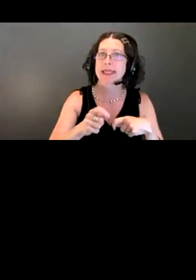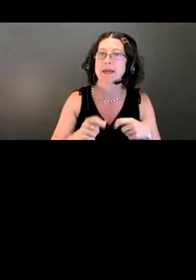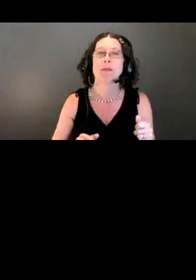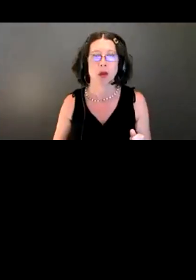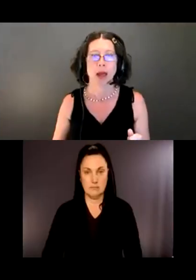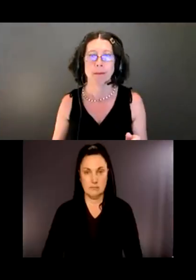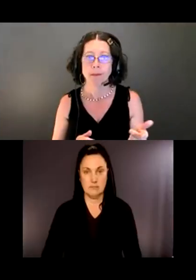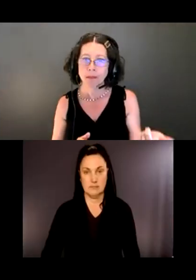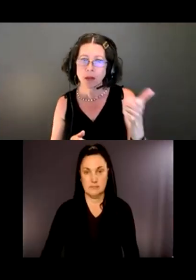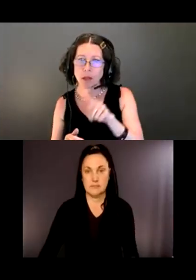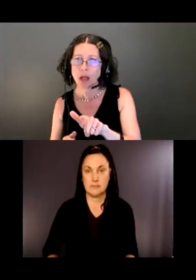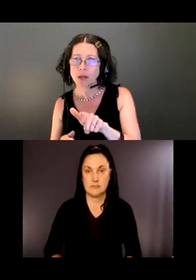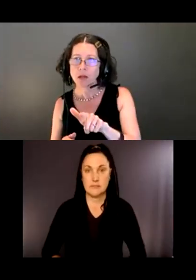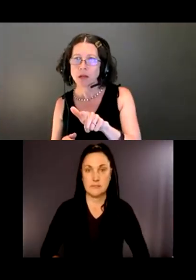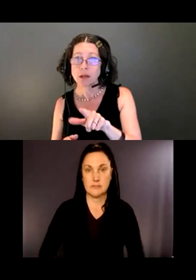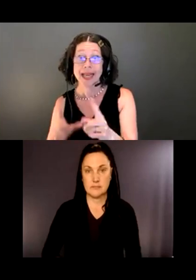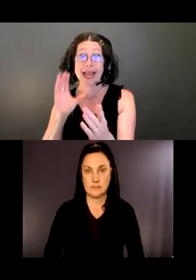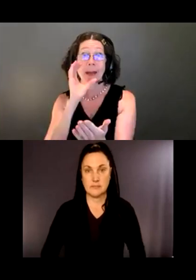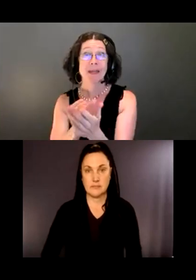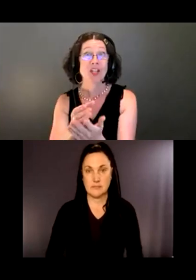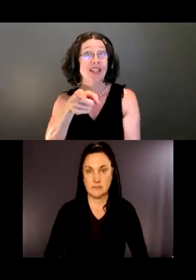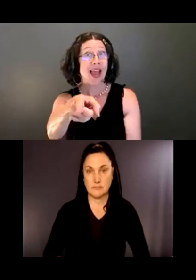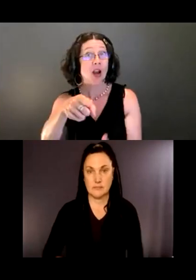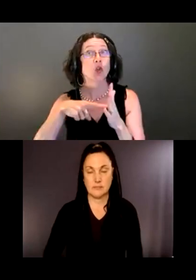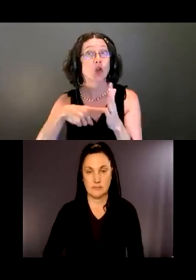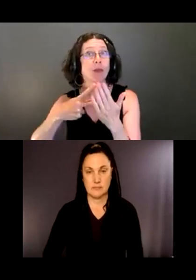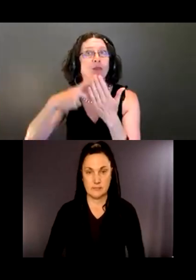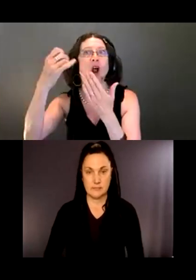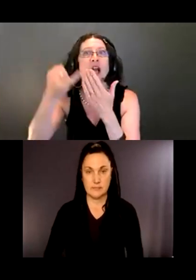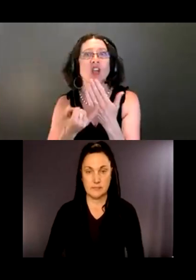So the image here shows our project area.